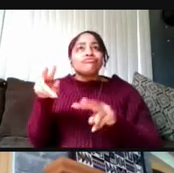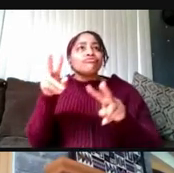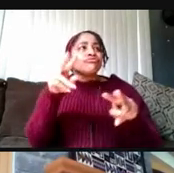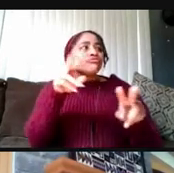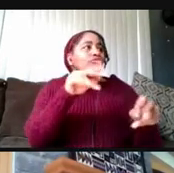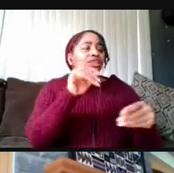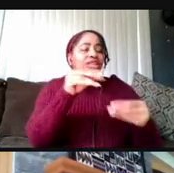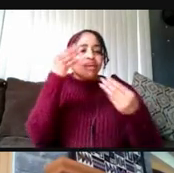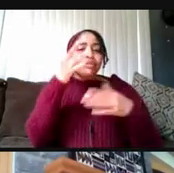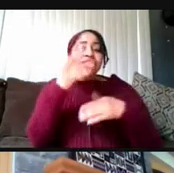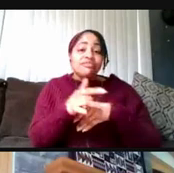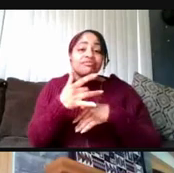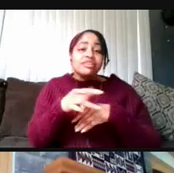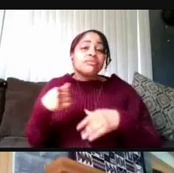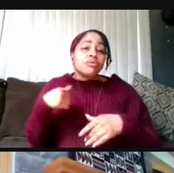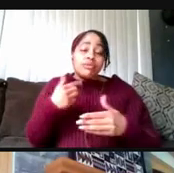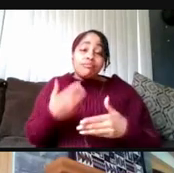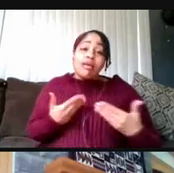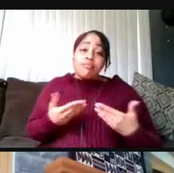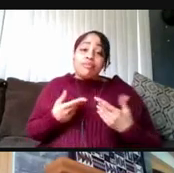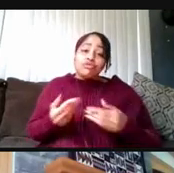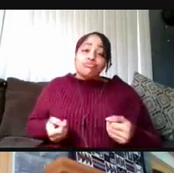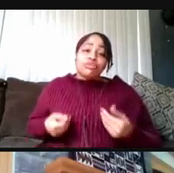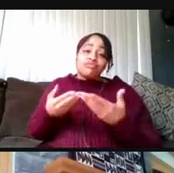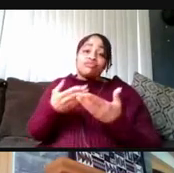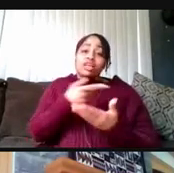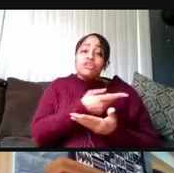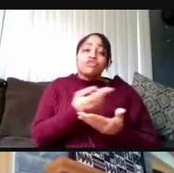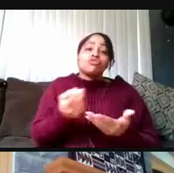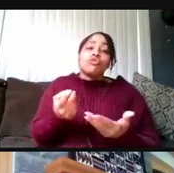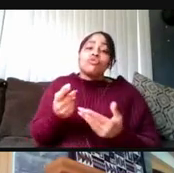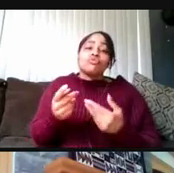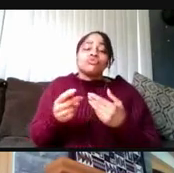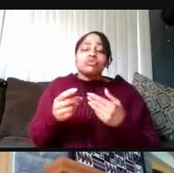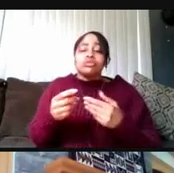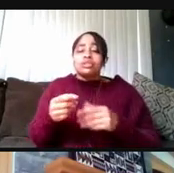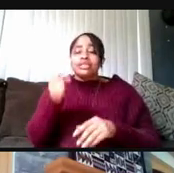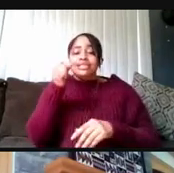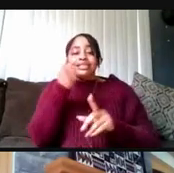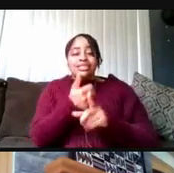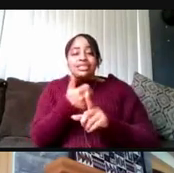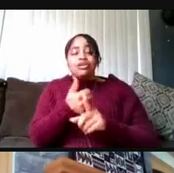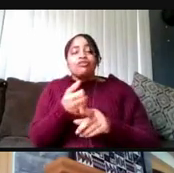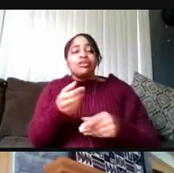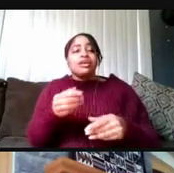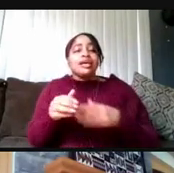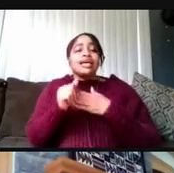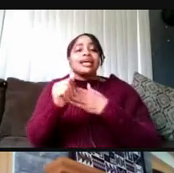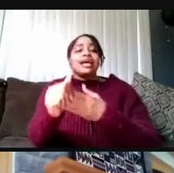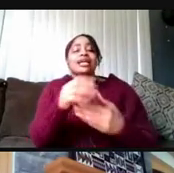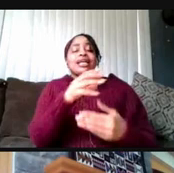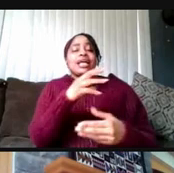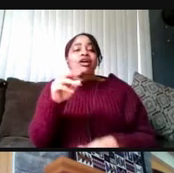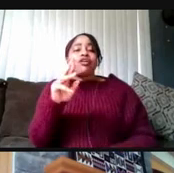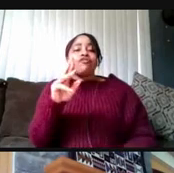We're happy to provide those self-guided and virtual tours to all who are interested.